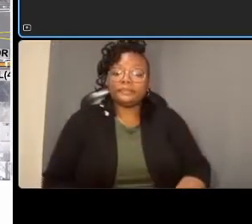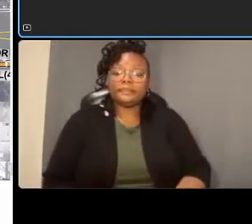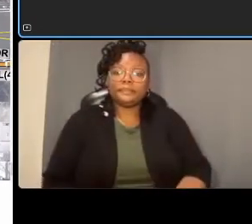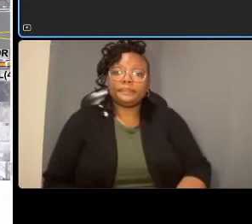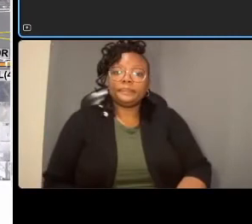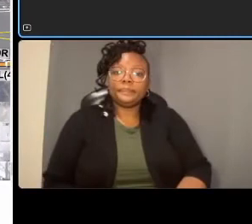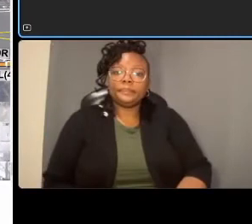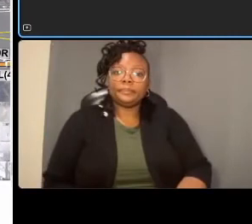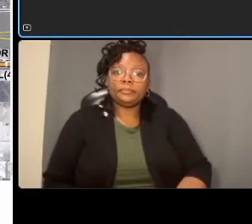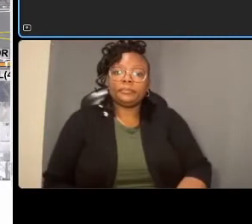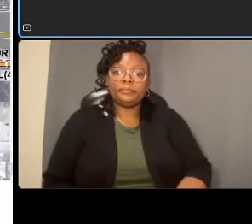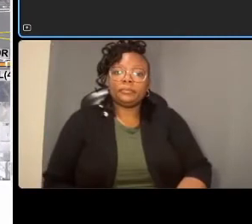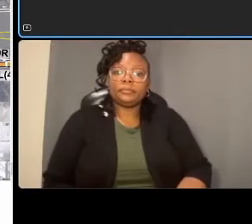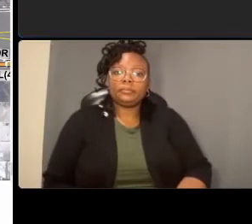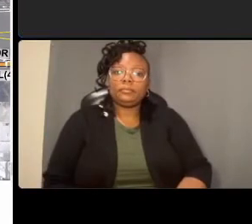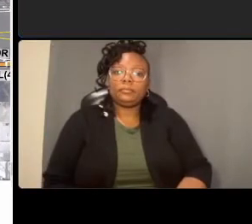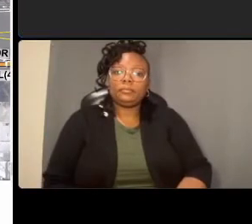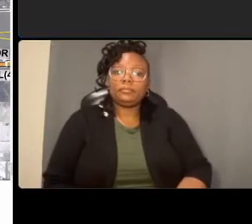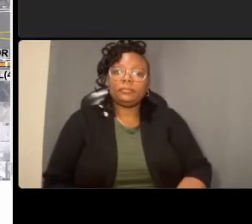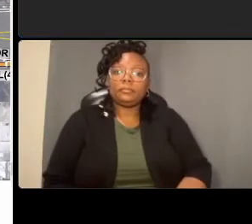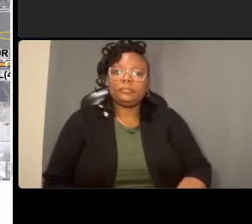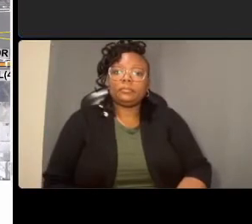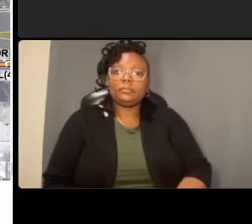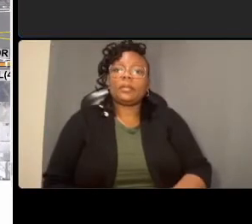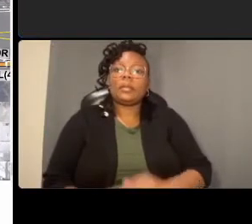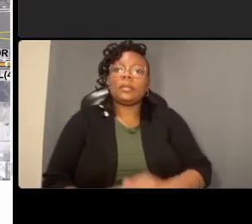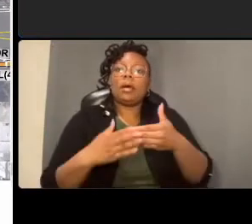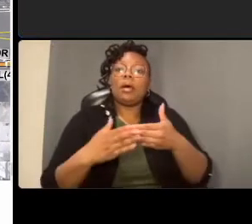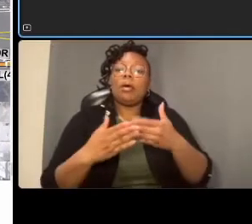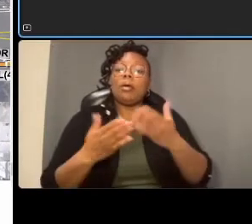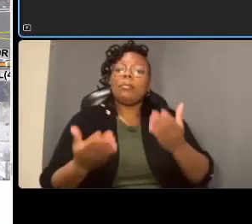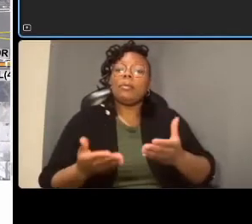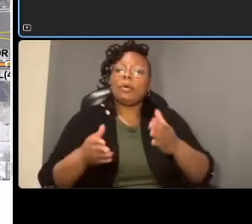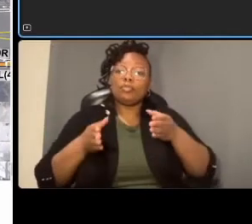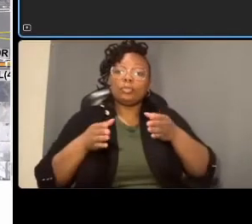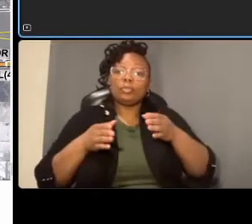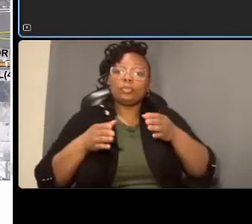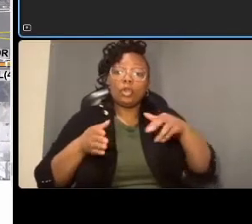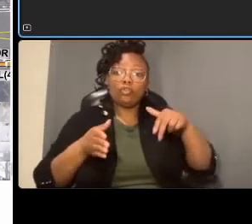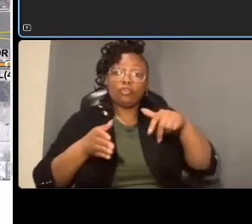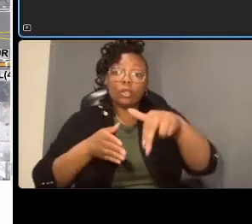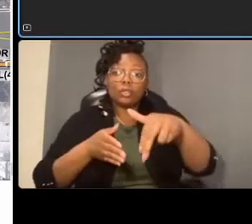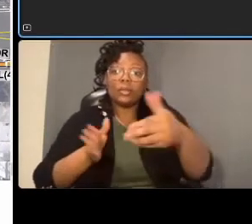are um going to be marked with high visibility style markings